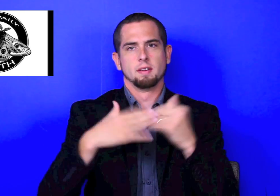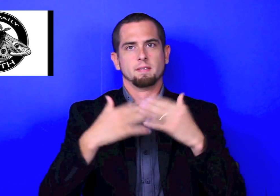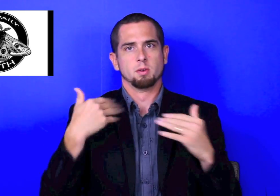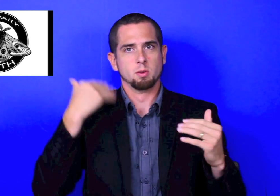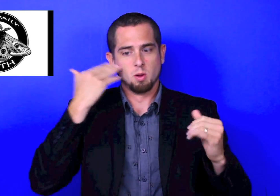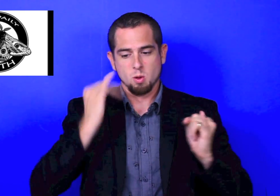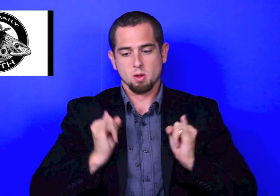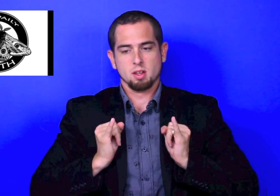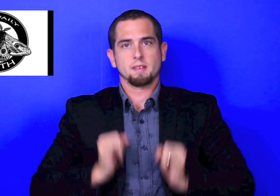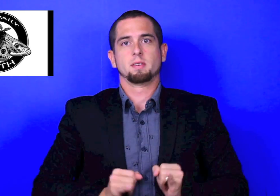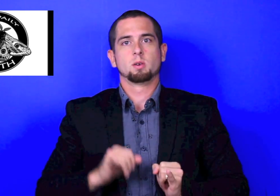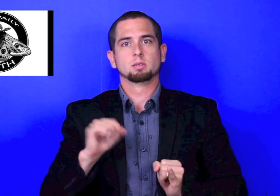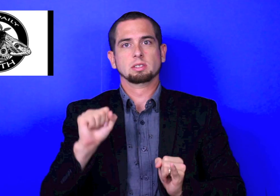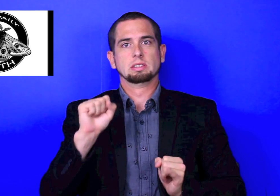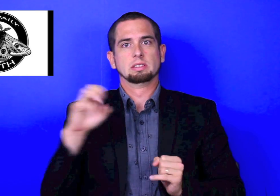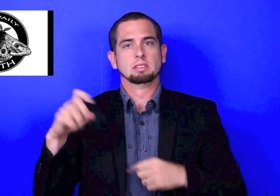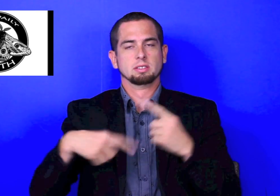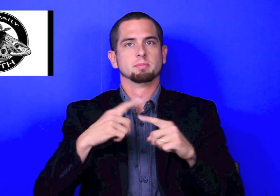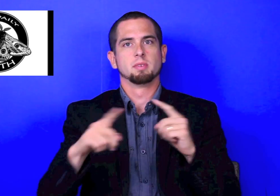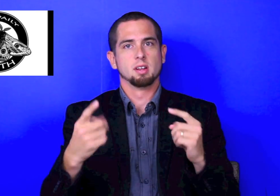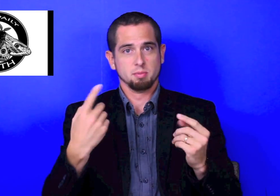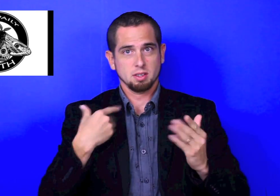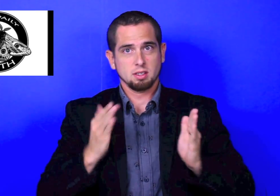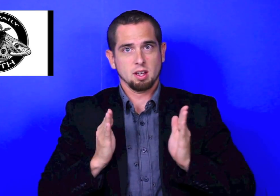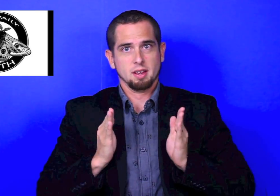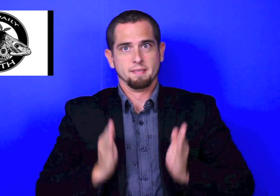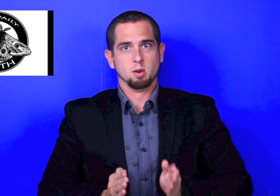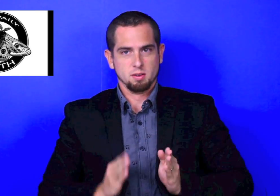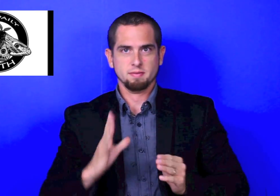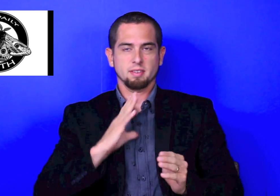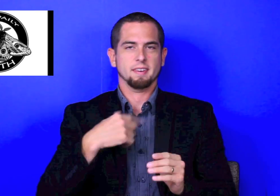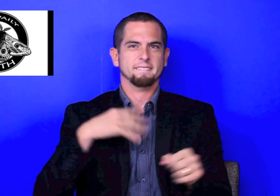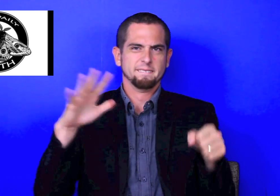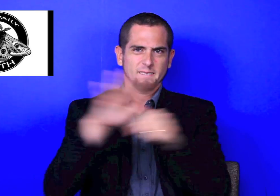Full D. Even though I know that this "I" sign is SEE. You prefer me to sign it this way?